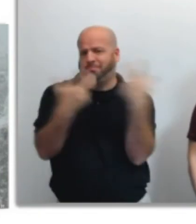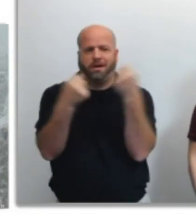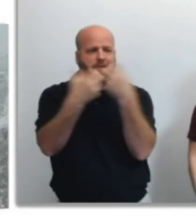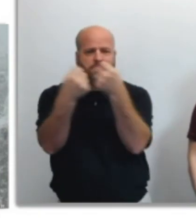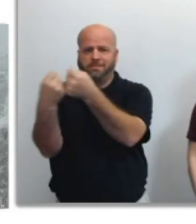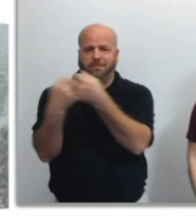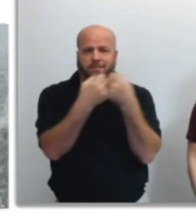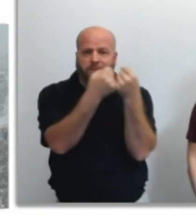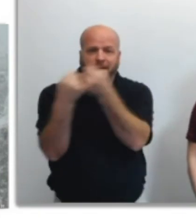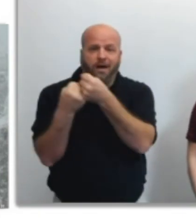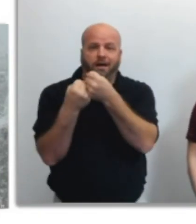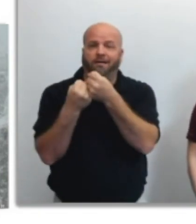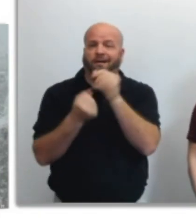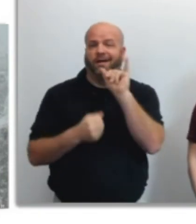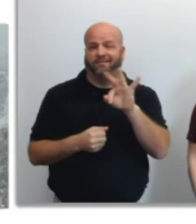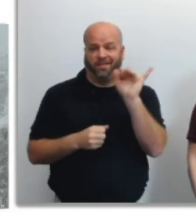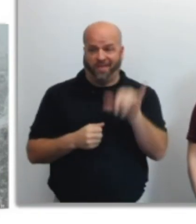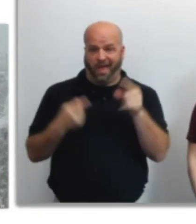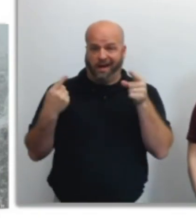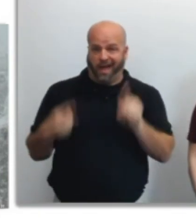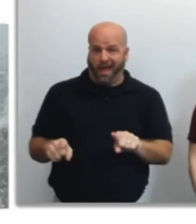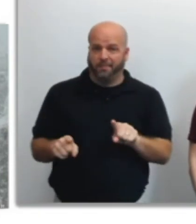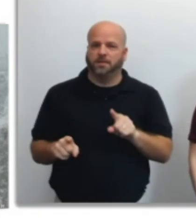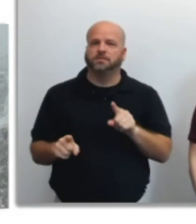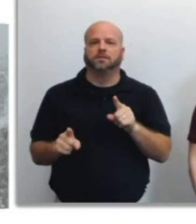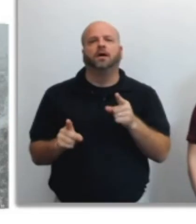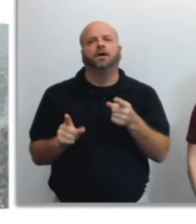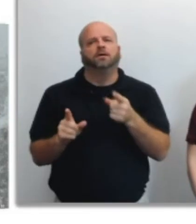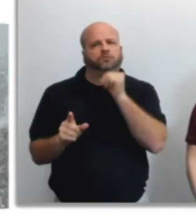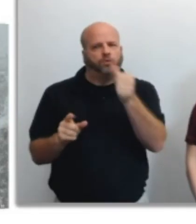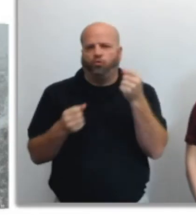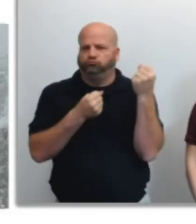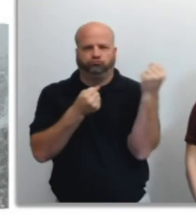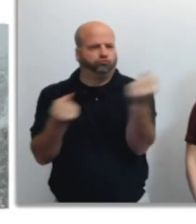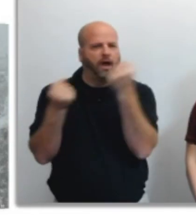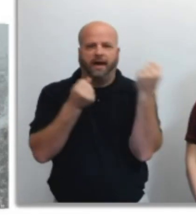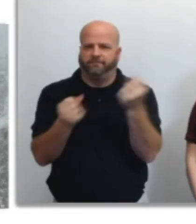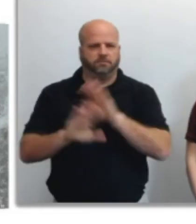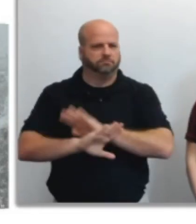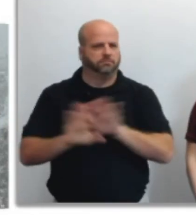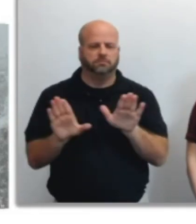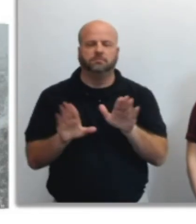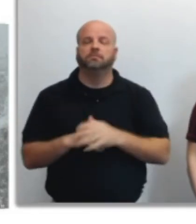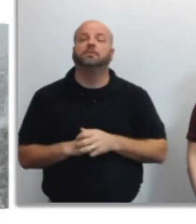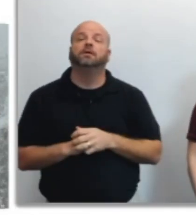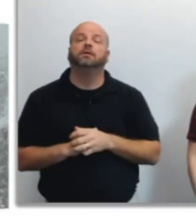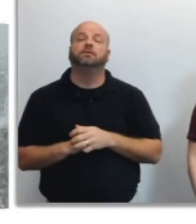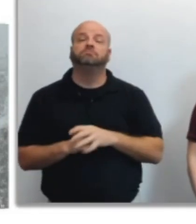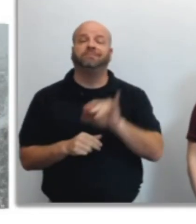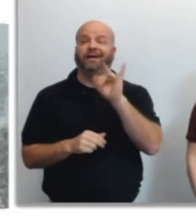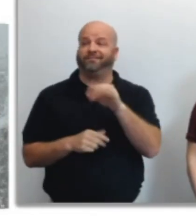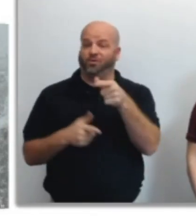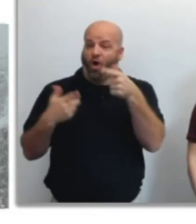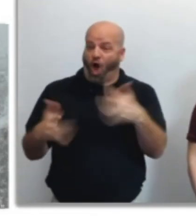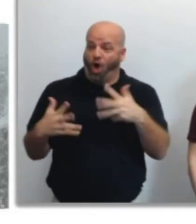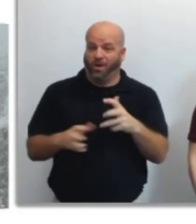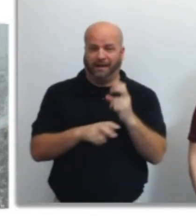you should avoid or delay travel until the snow squall passes your area! If you are already traveling and cannot exit the road,